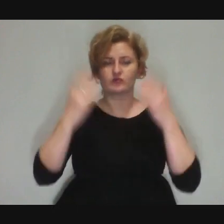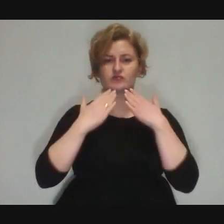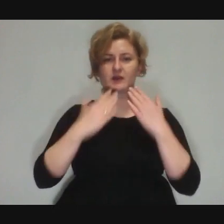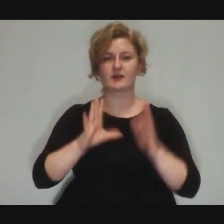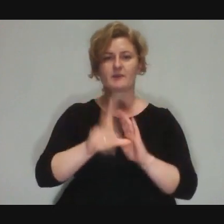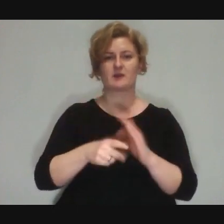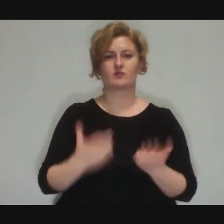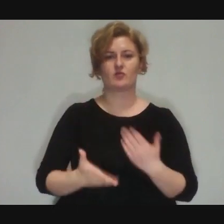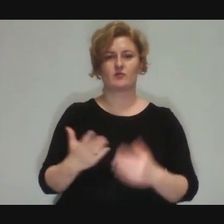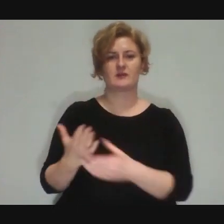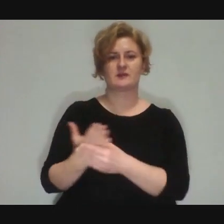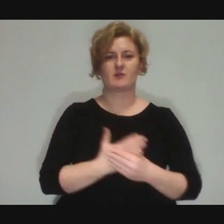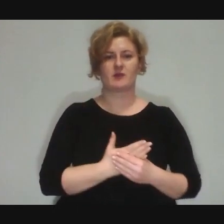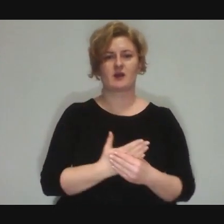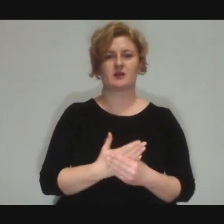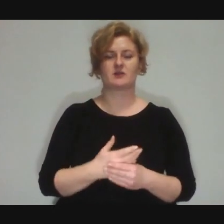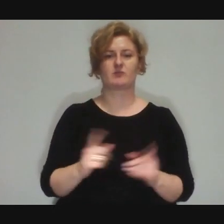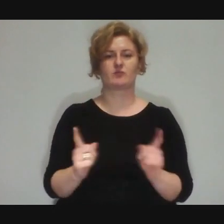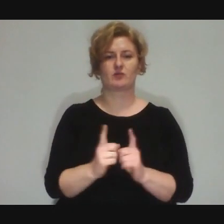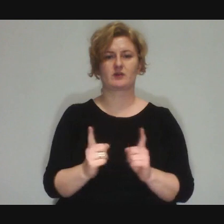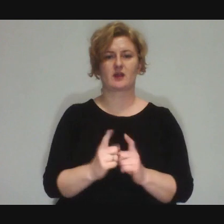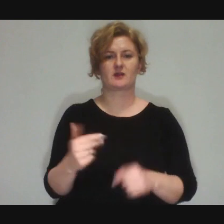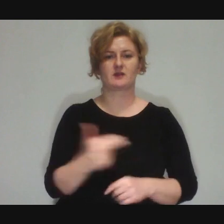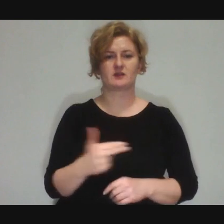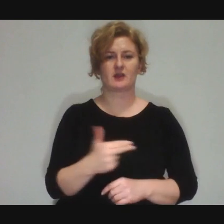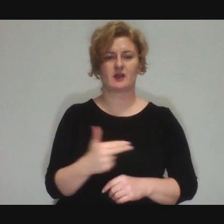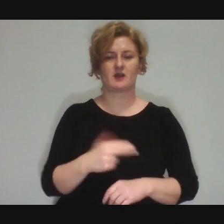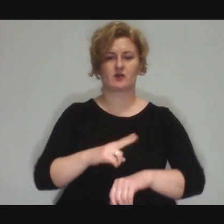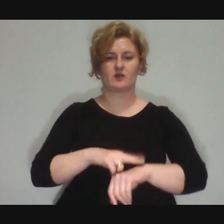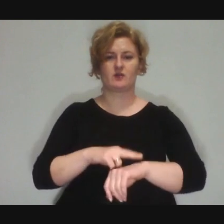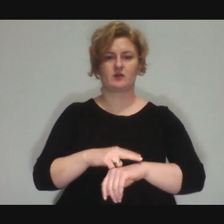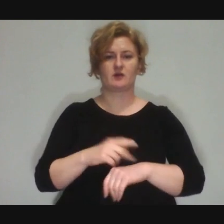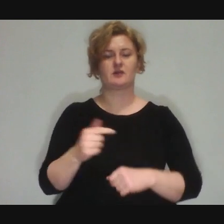I would also like to invite you to the meeting on Sunday about circus in re-socialisation.